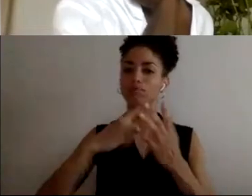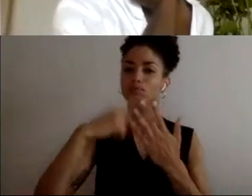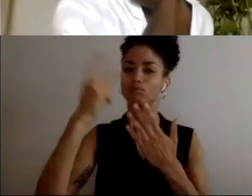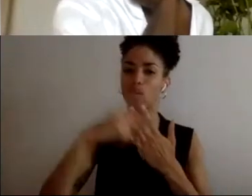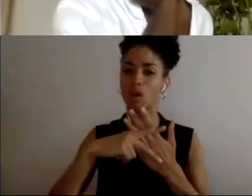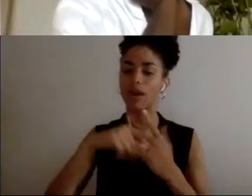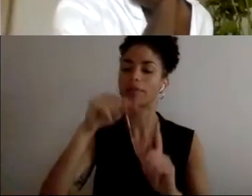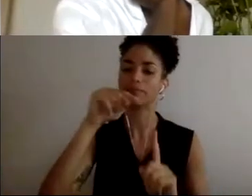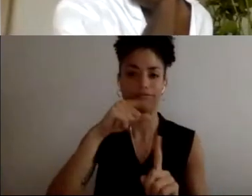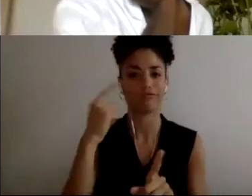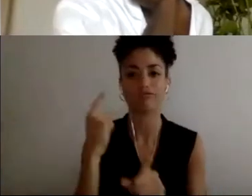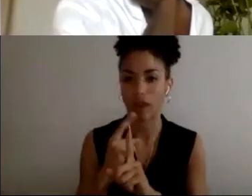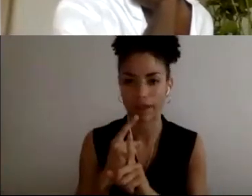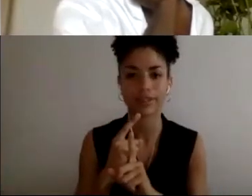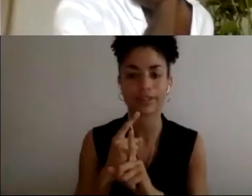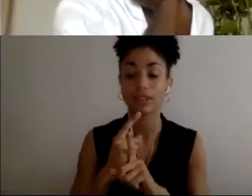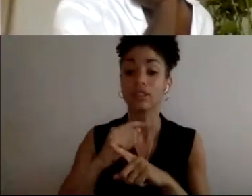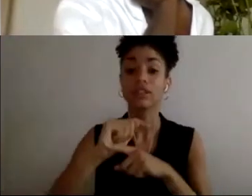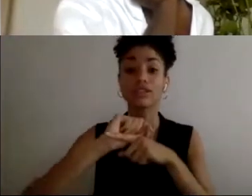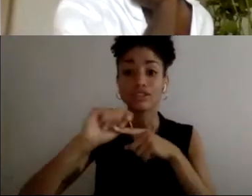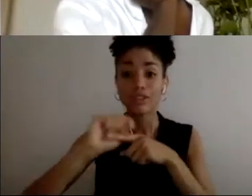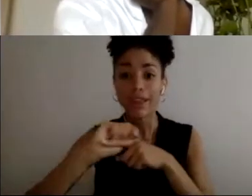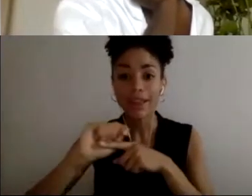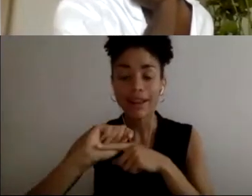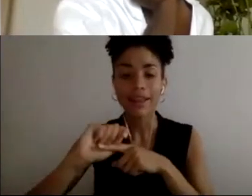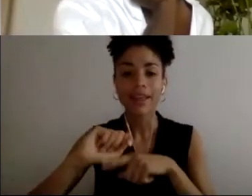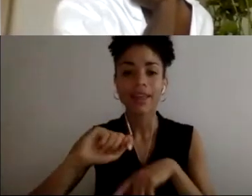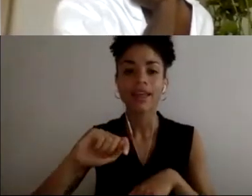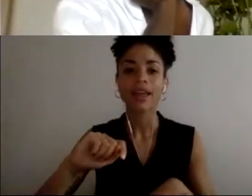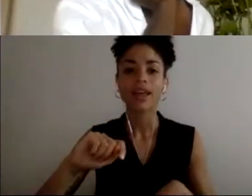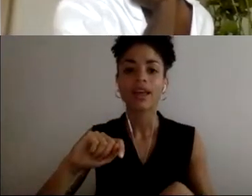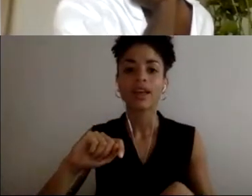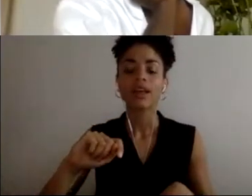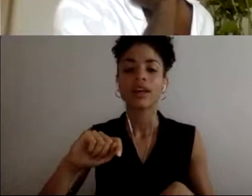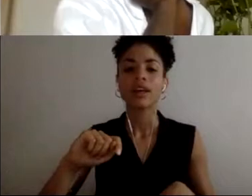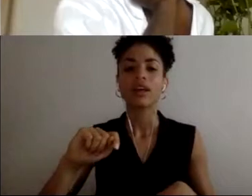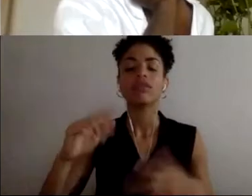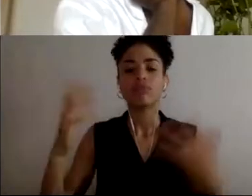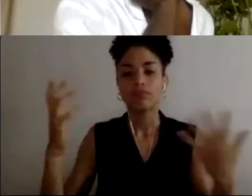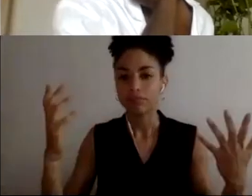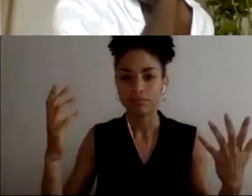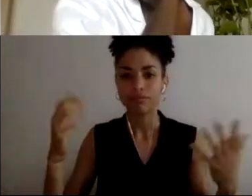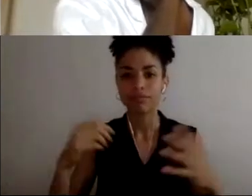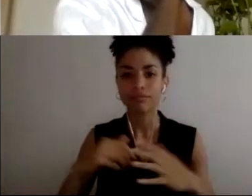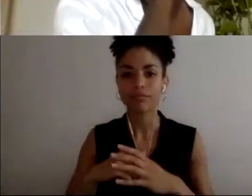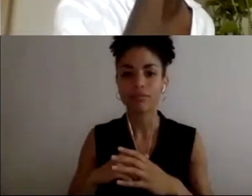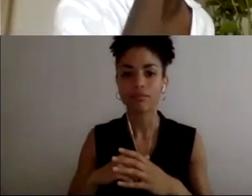and training. And that goes to the whole idea of presence